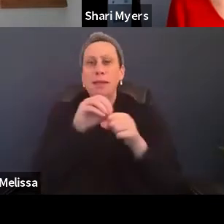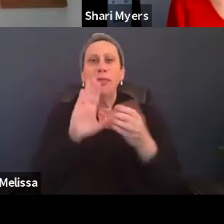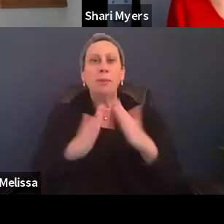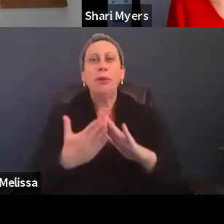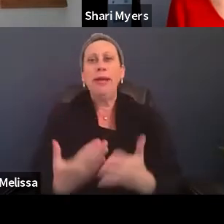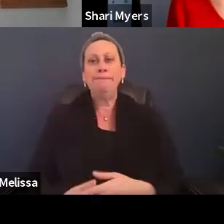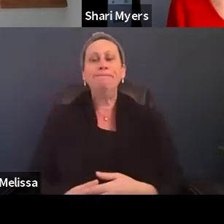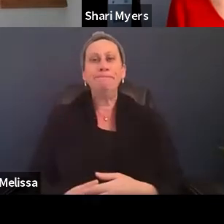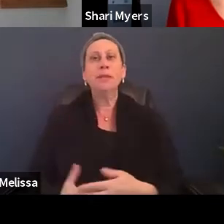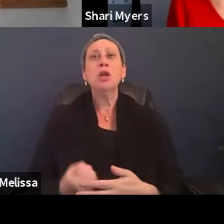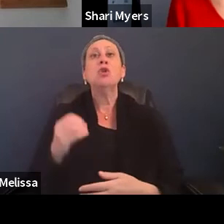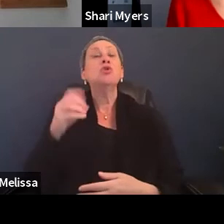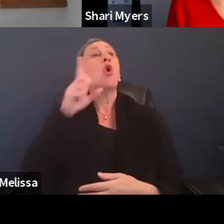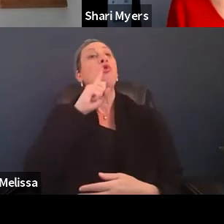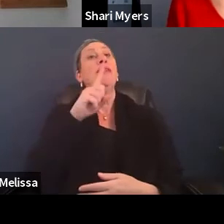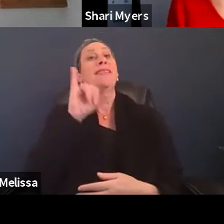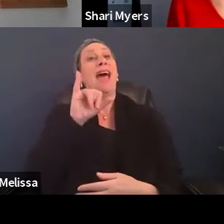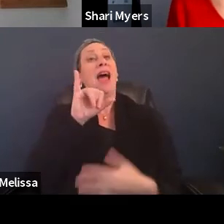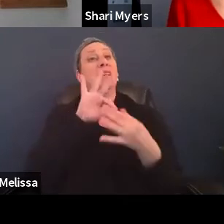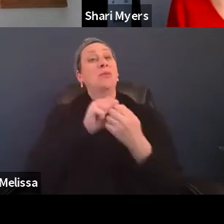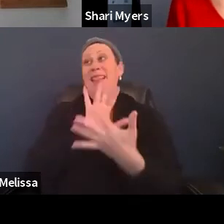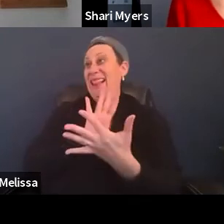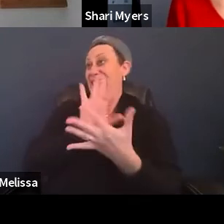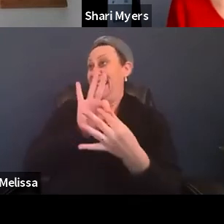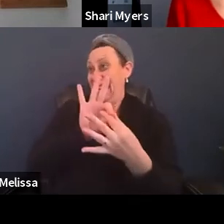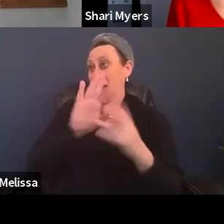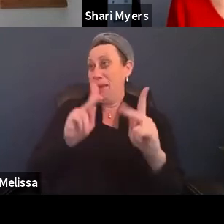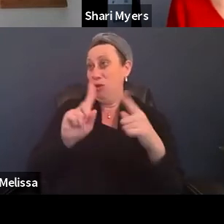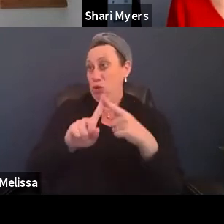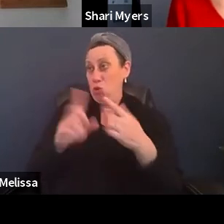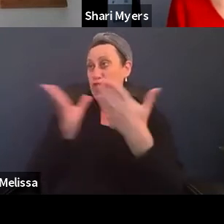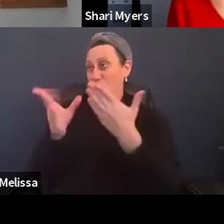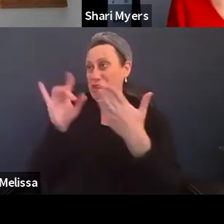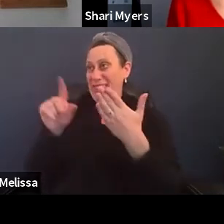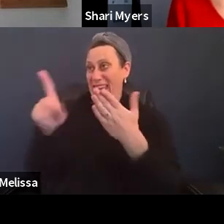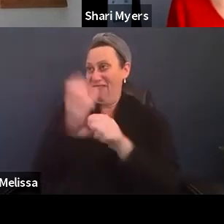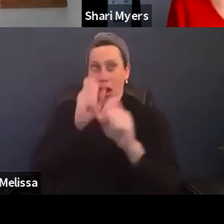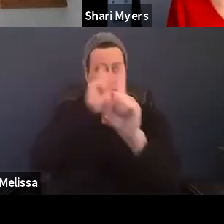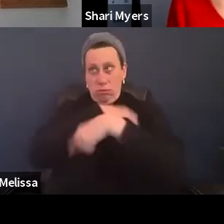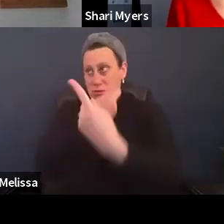So it's about linking people to the services that they've been getting and are comfortable with.